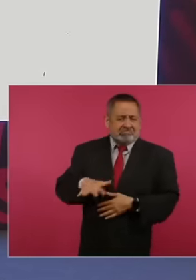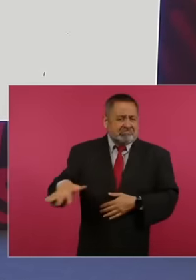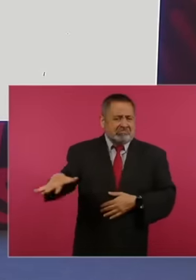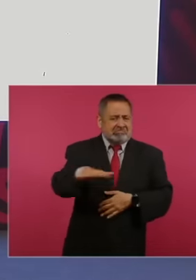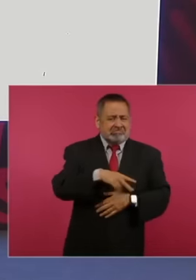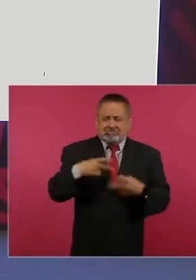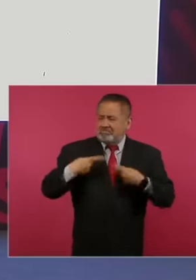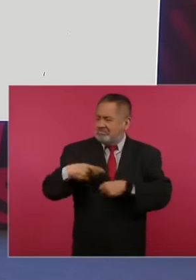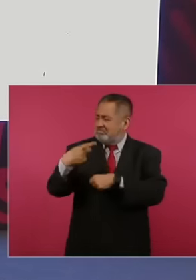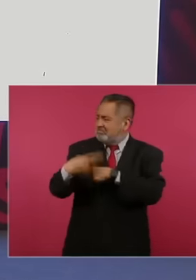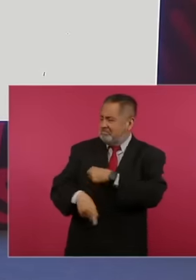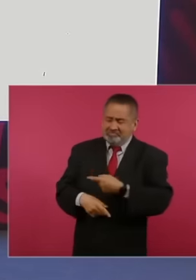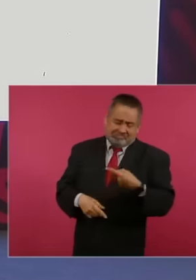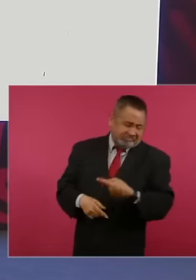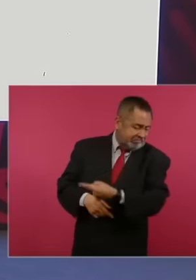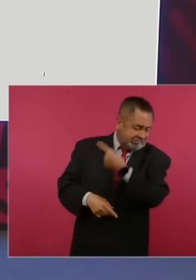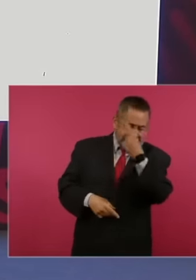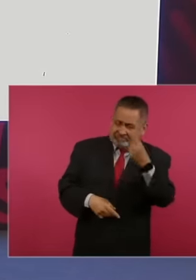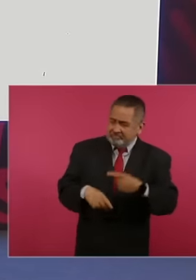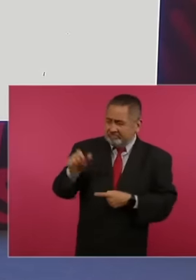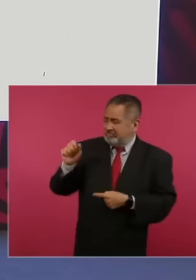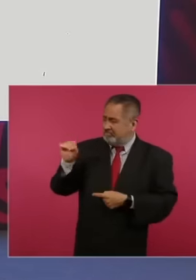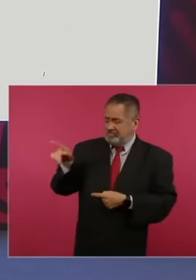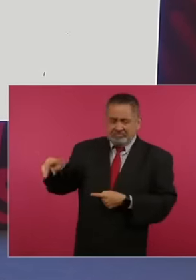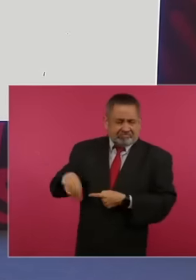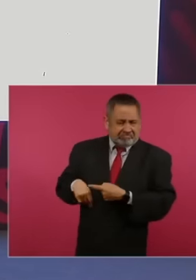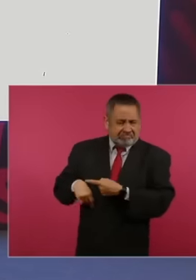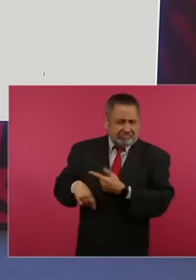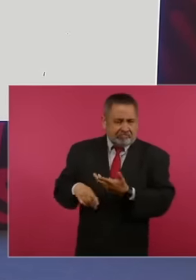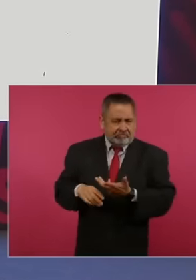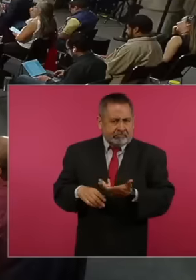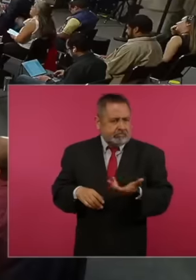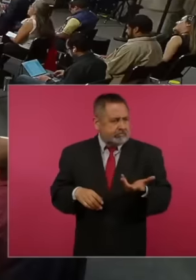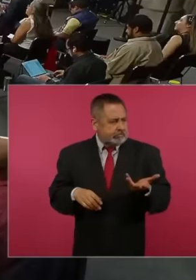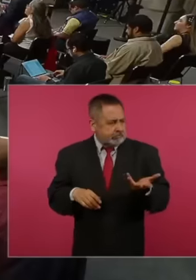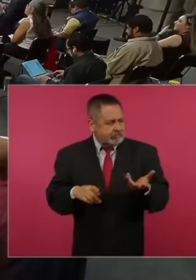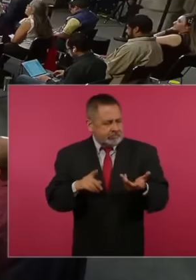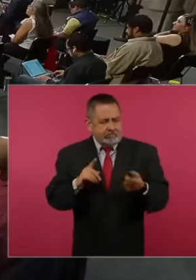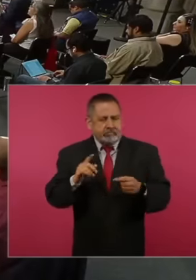Mexico, that democracy is the government of the people. The power of the